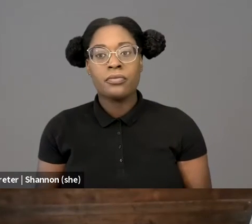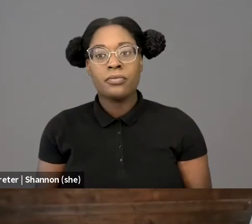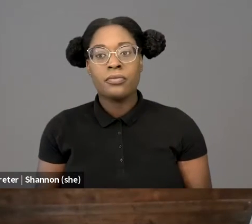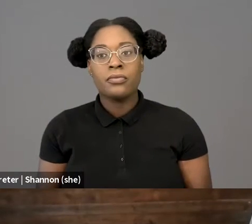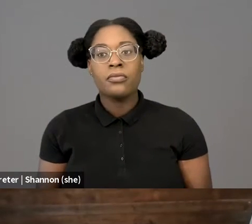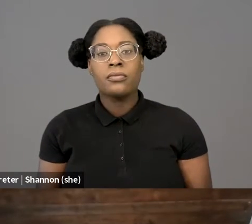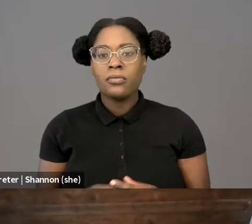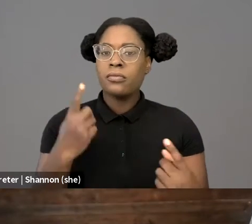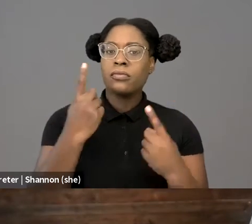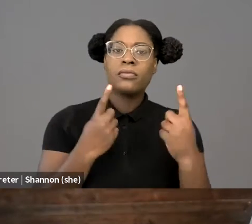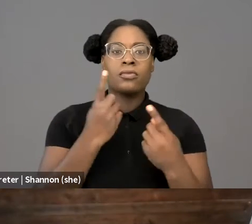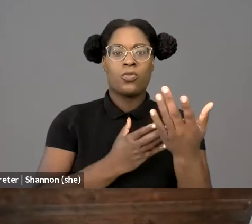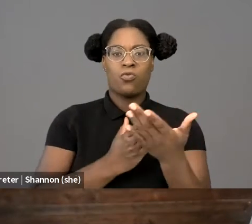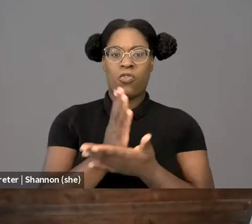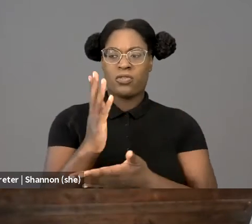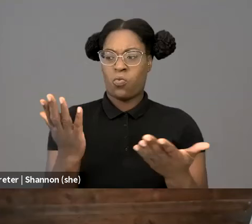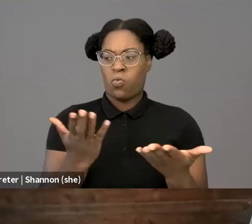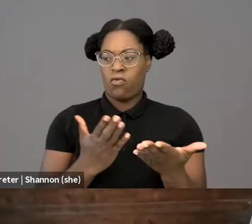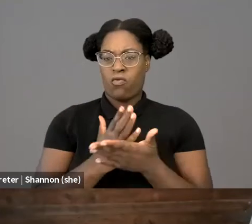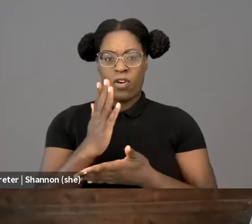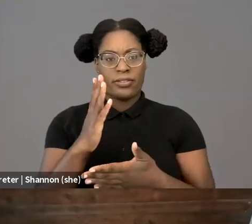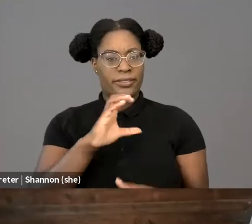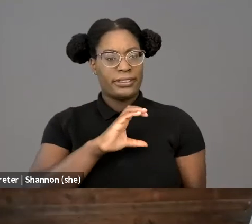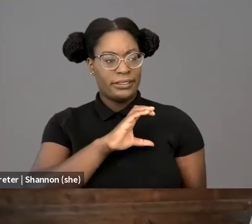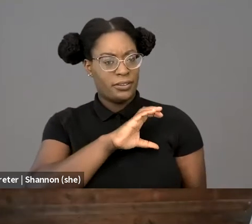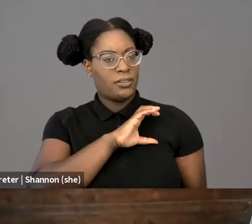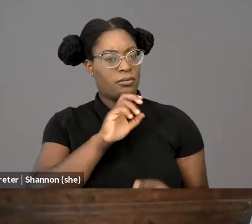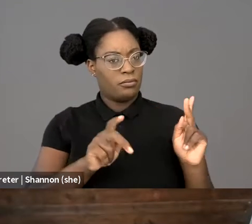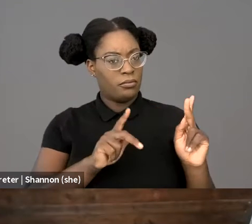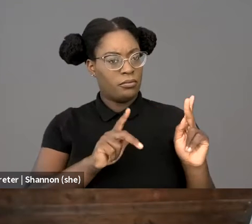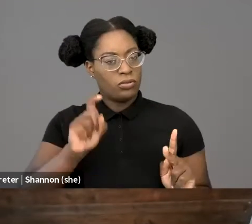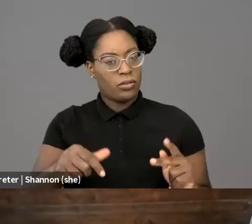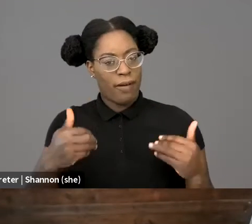citizens should be granted by the state or what rights are inherent and should be recognized,